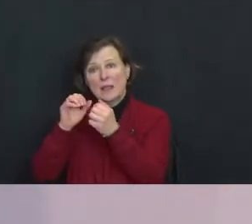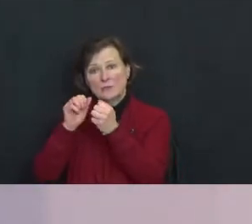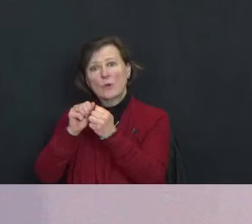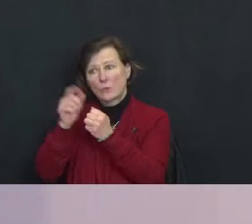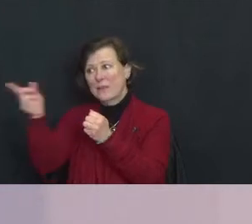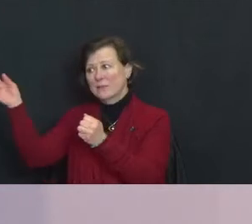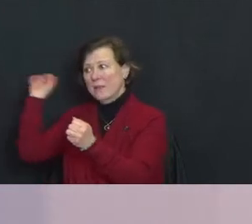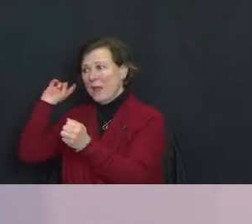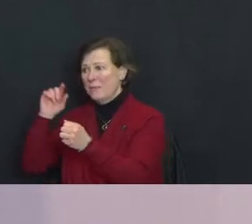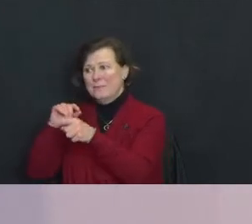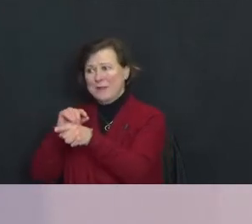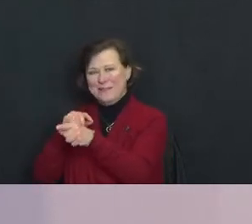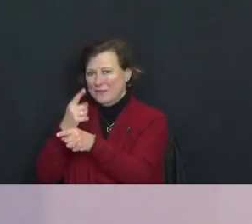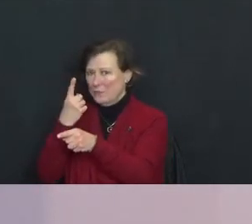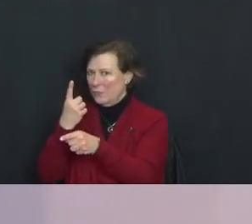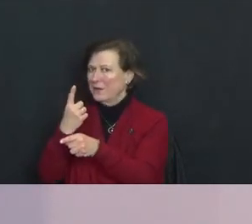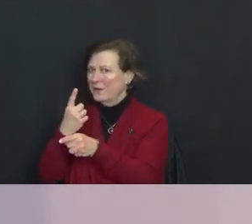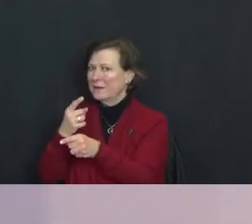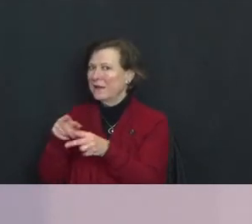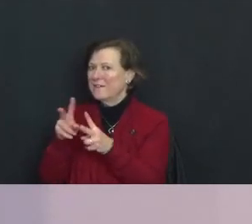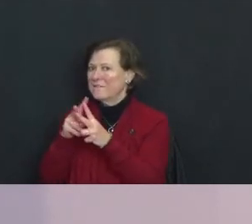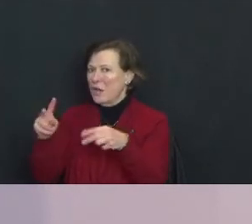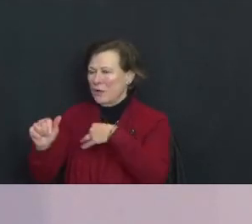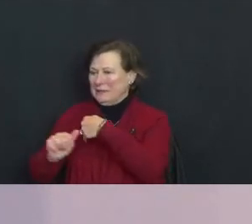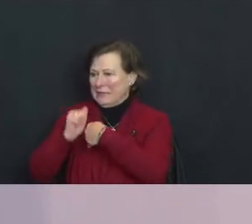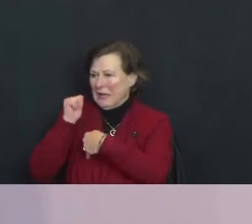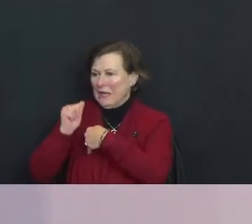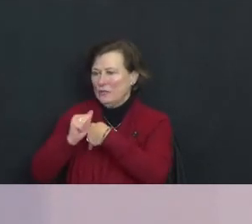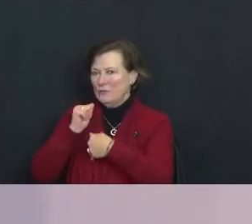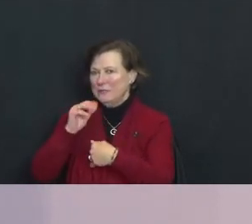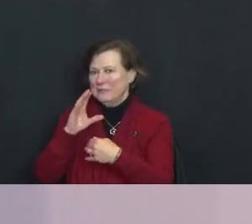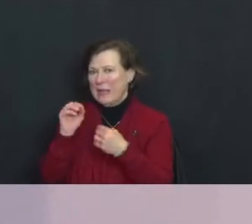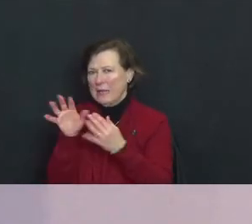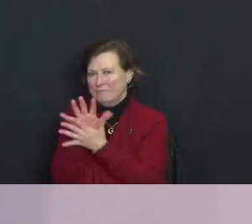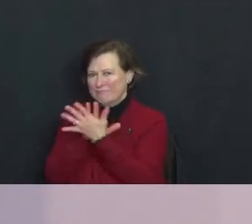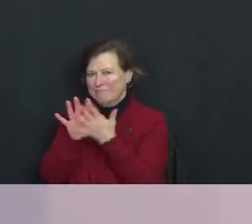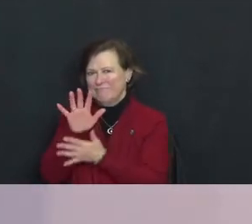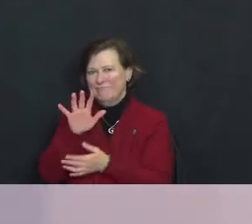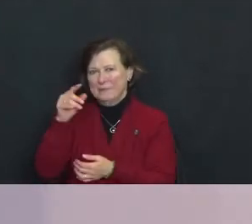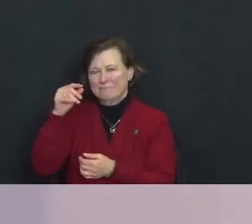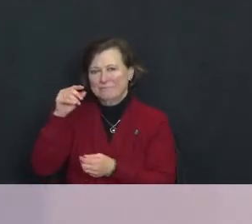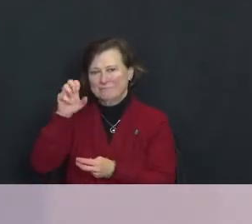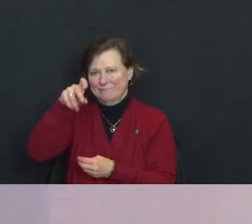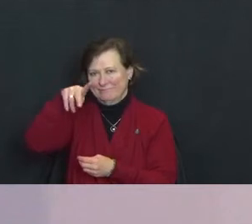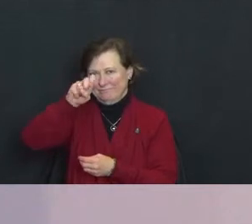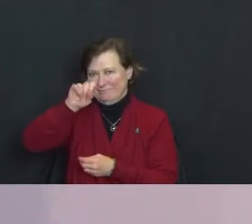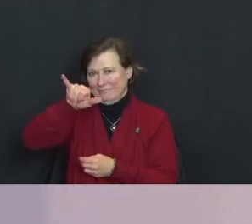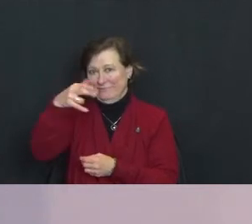I think he was a very dangerous and deceptive psychopath, unwilling to acknowledge what he had done.